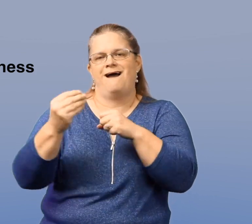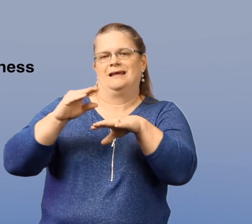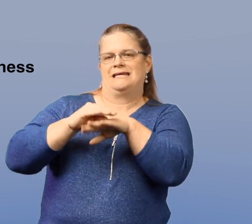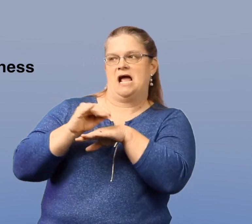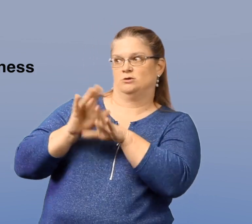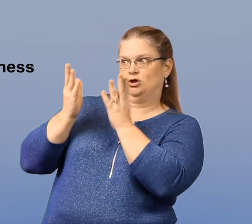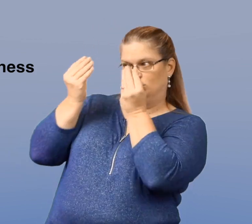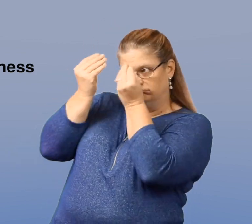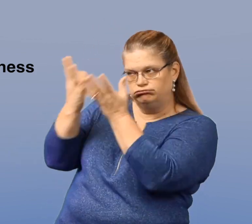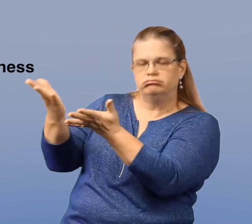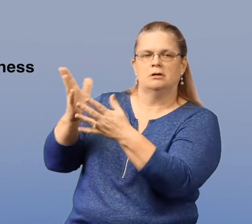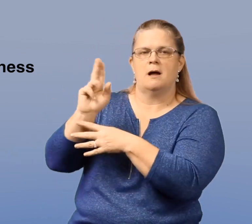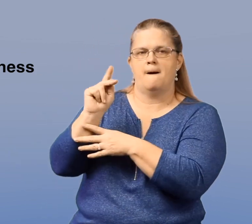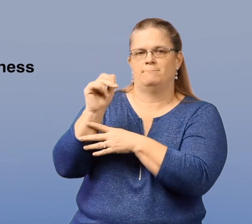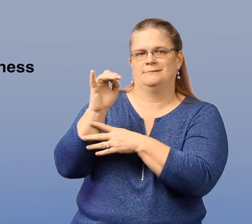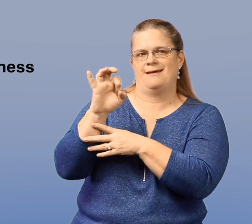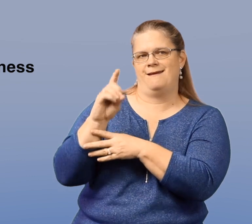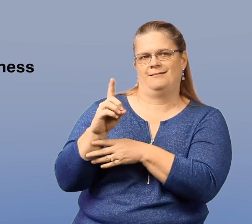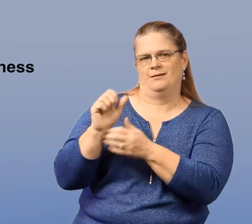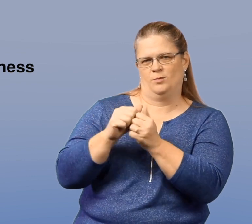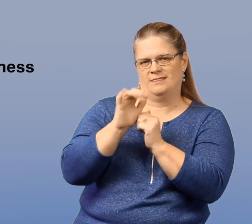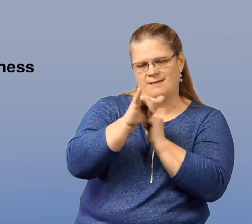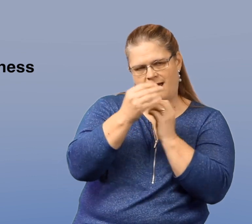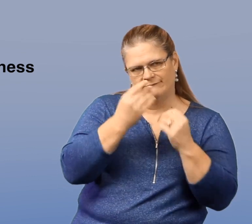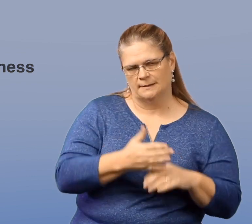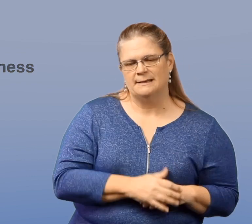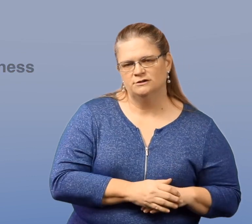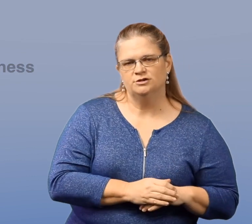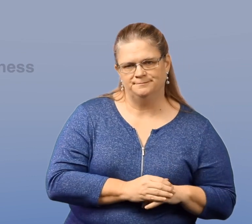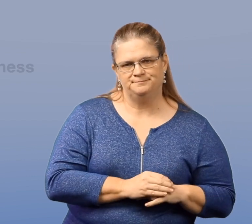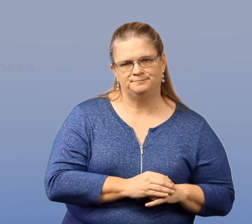of support, as well as Counselors being updated with that information.